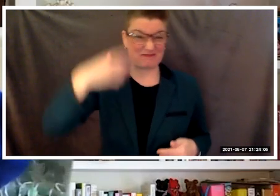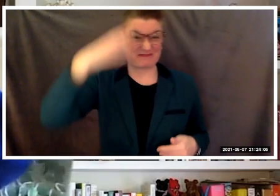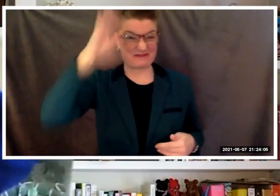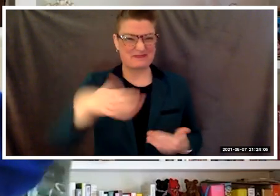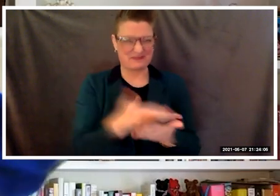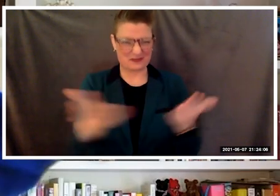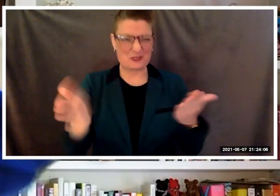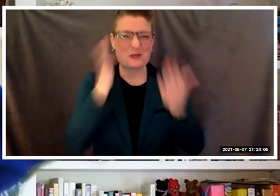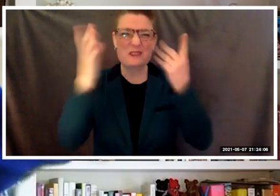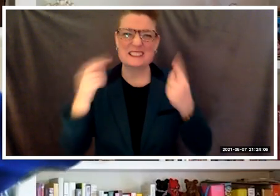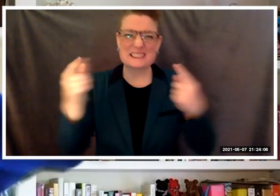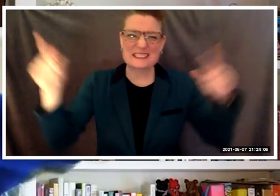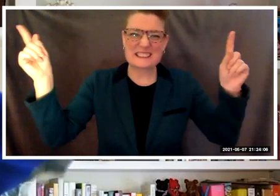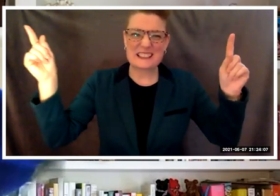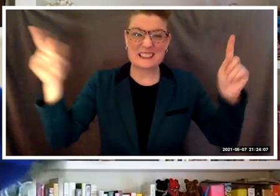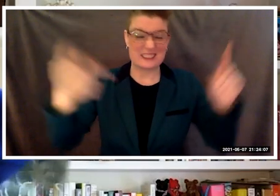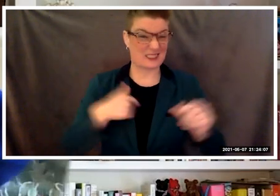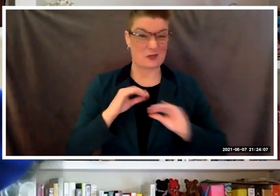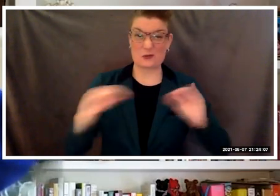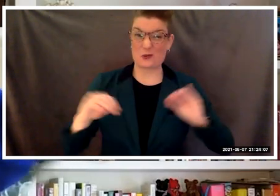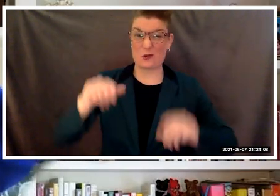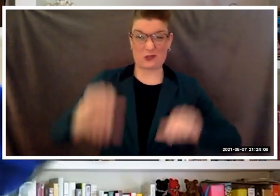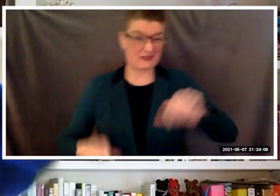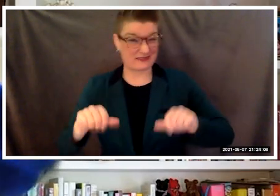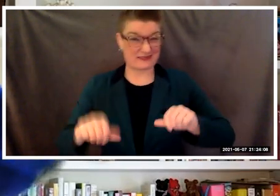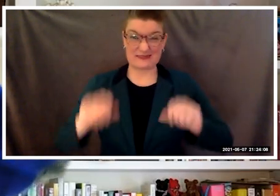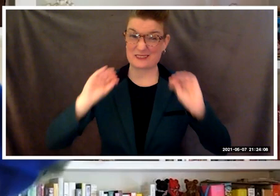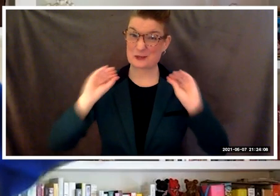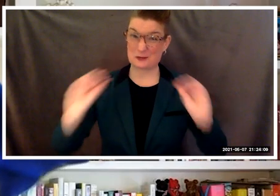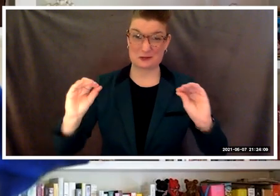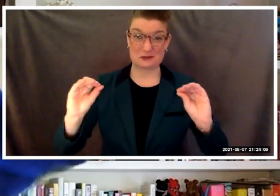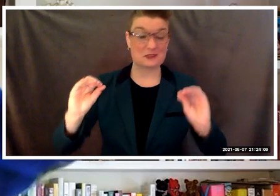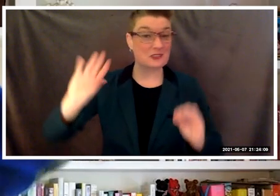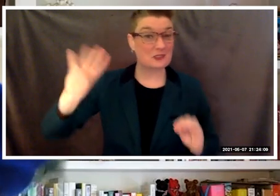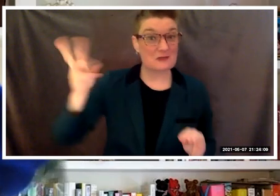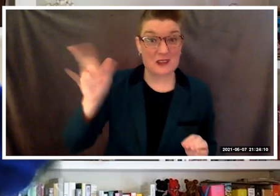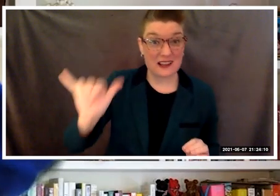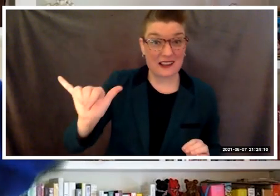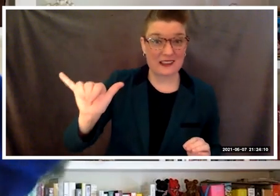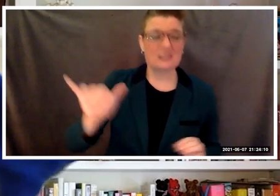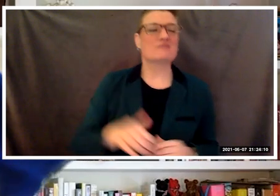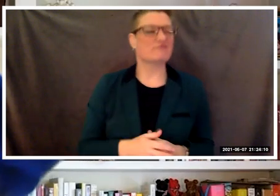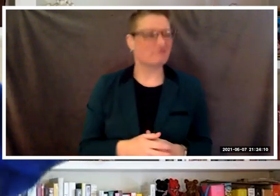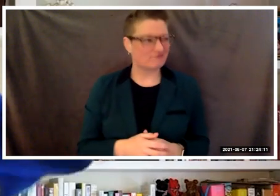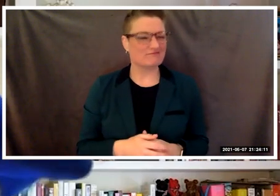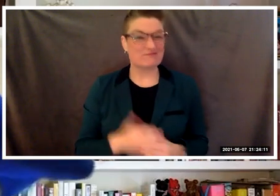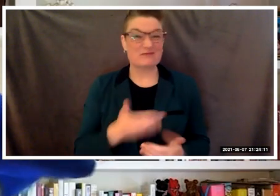I have no doubts whatsoever. Why, because you will persist,